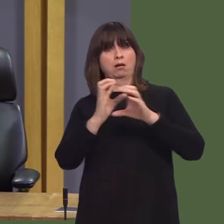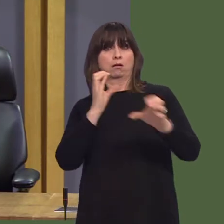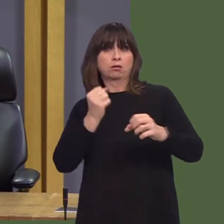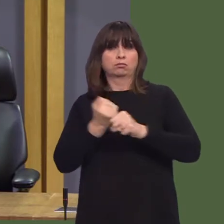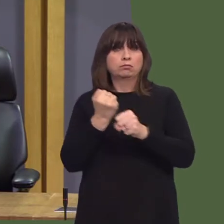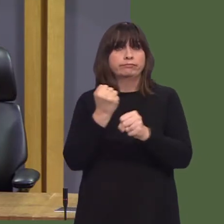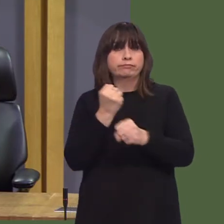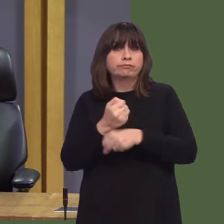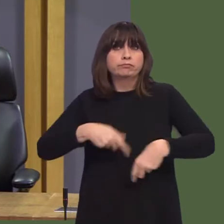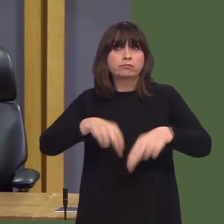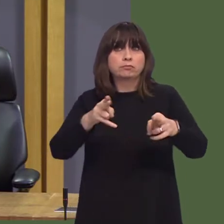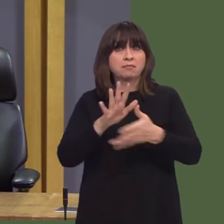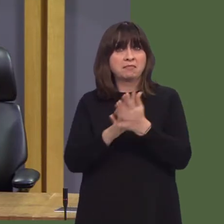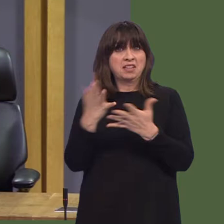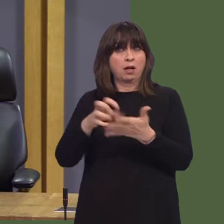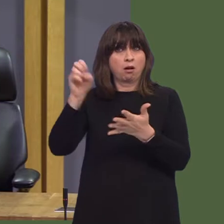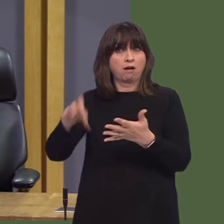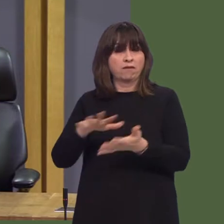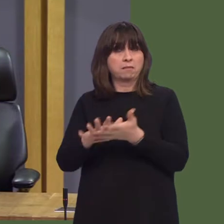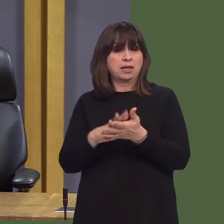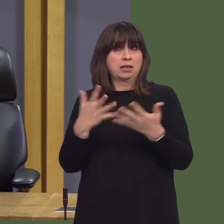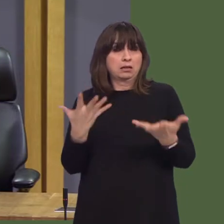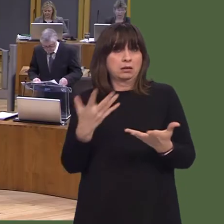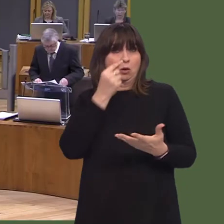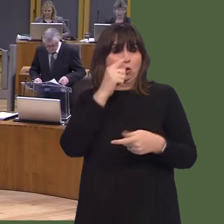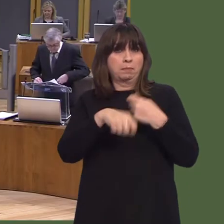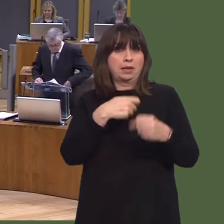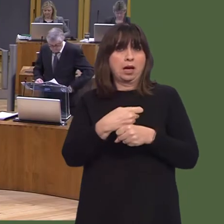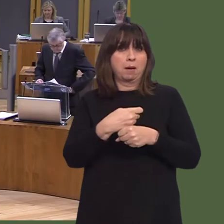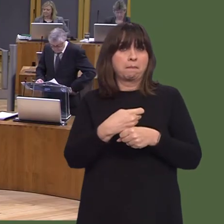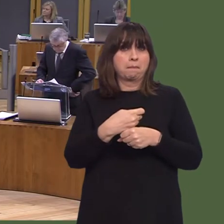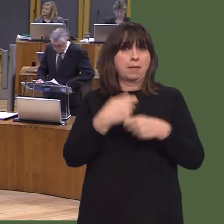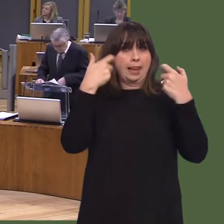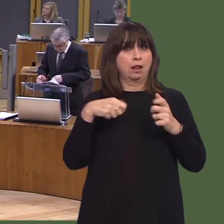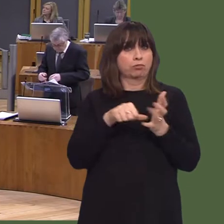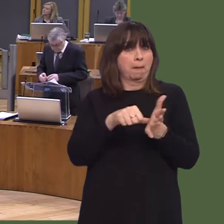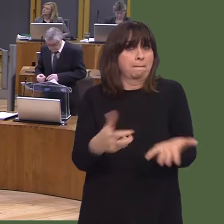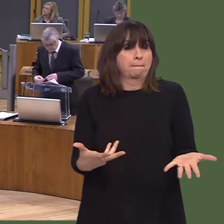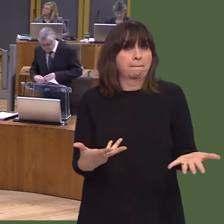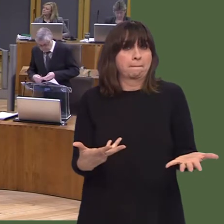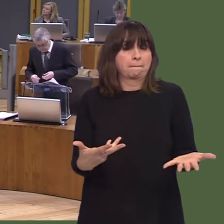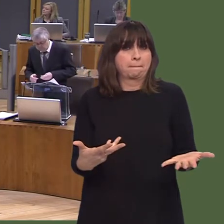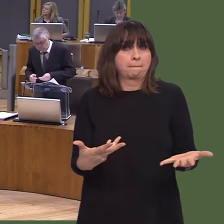definition of mobile animal exhibits in the recent Government consultation is too broad